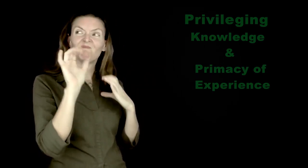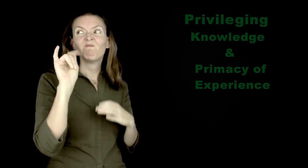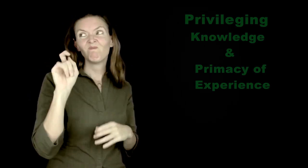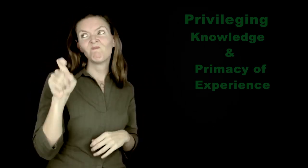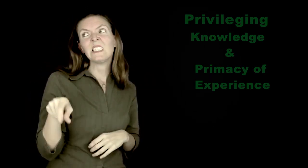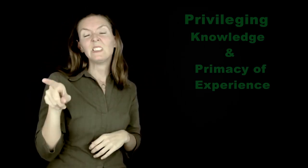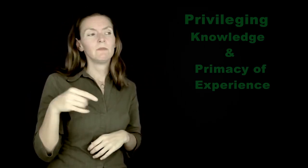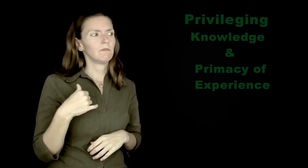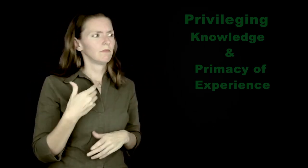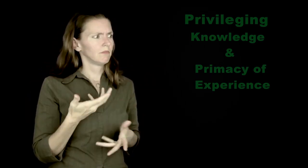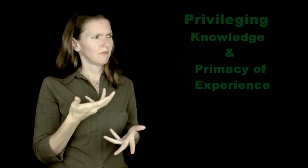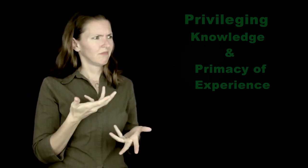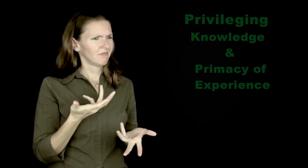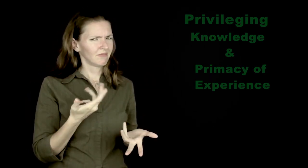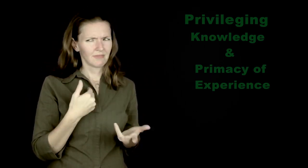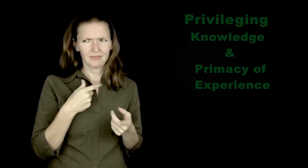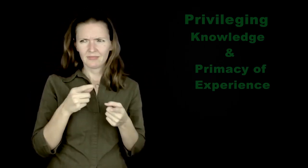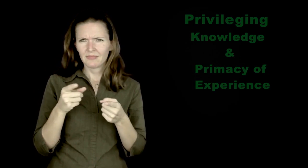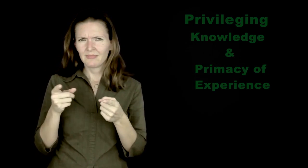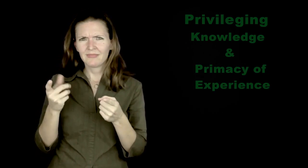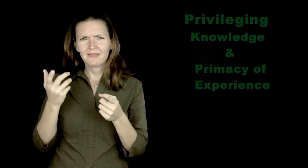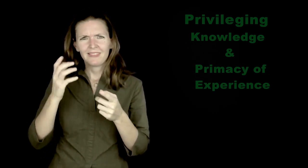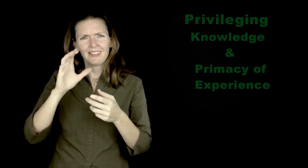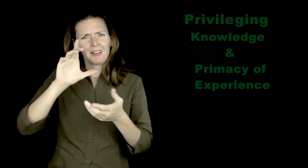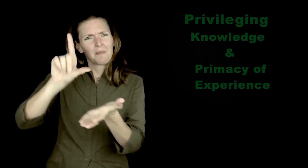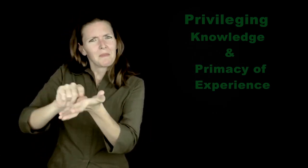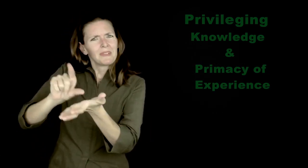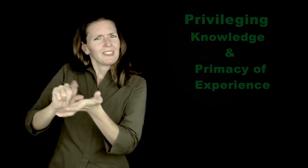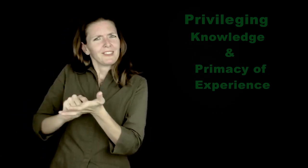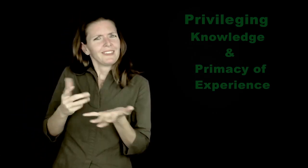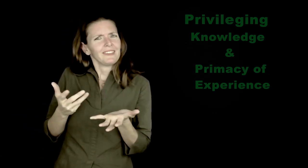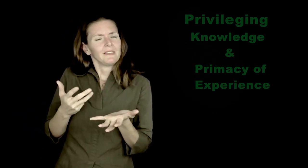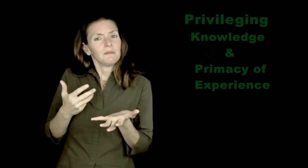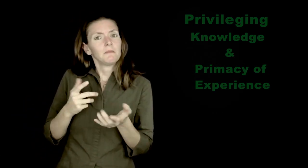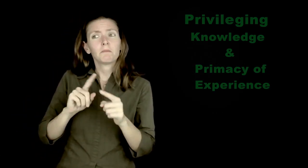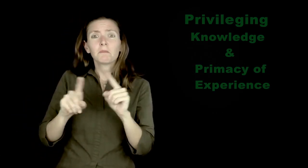This is a quagmire where there aren't enough publications by our own people and we're yet still expected to cite people's work.